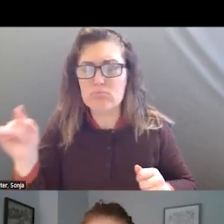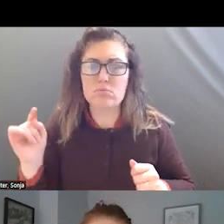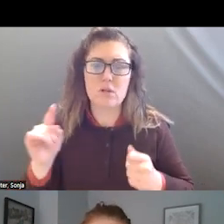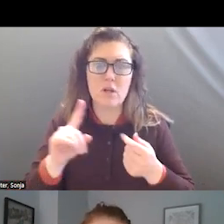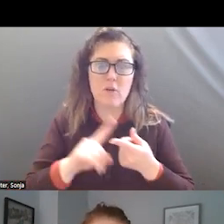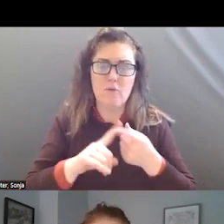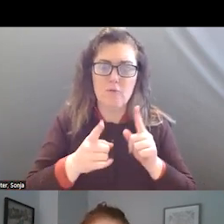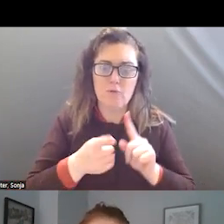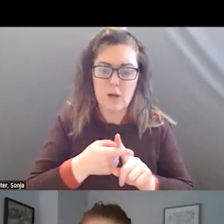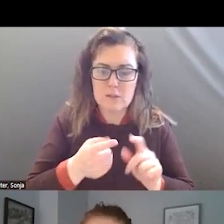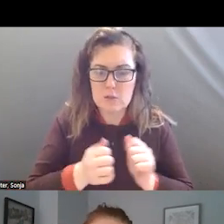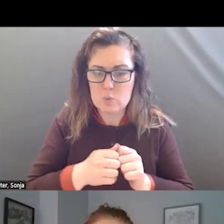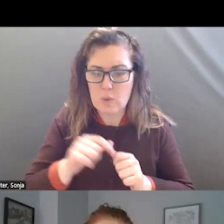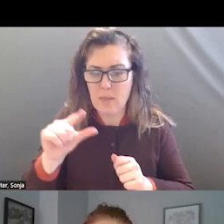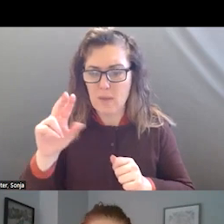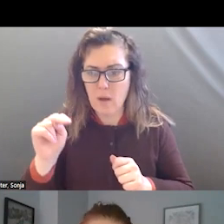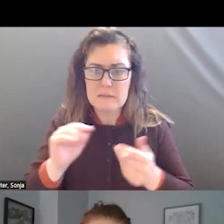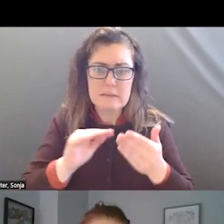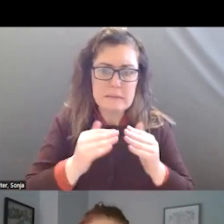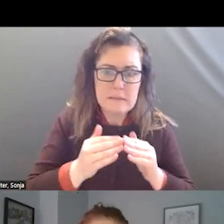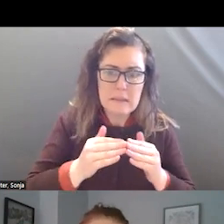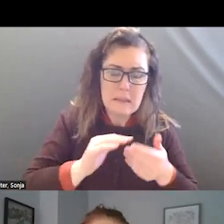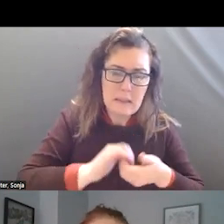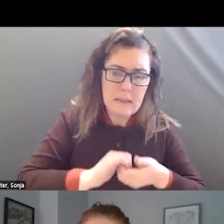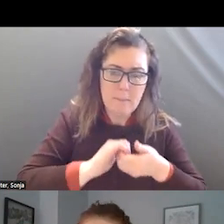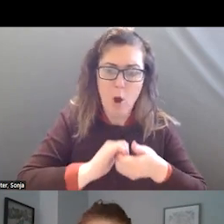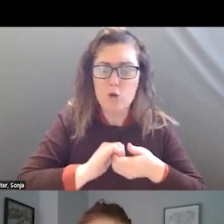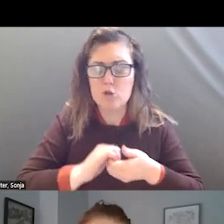PARTNERS AND CITY PARTNERS AND HEALTH CARE SYSTEMS AND CLIENTS